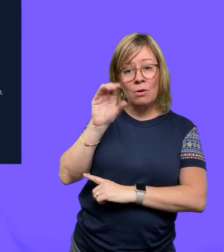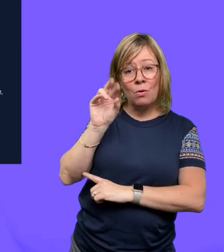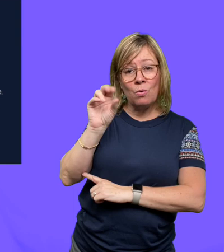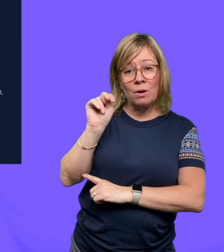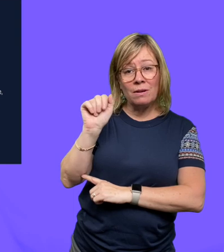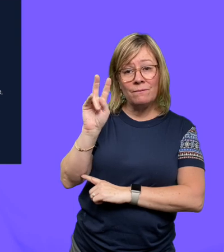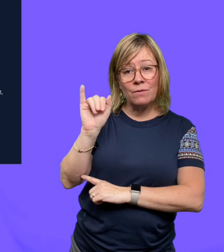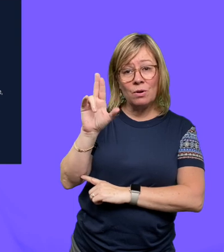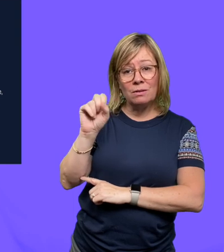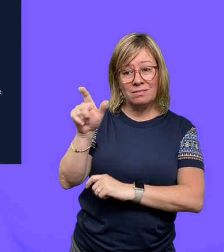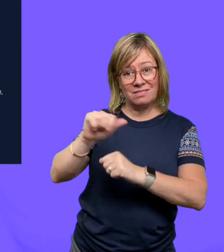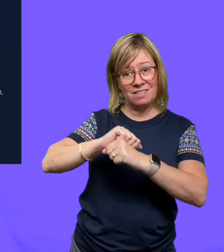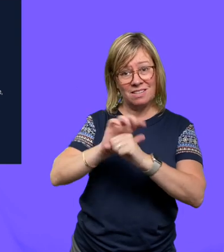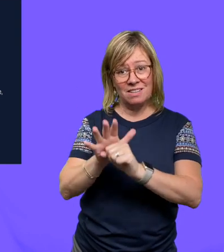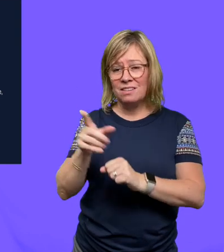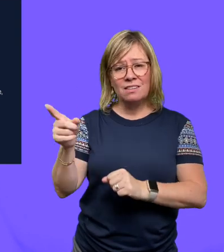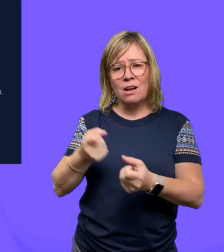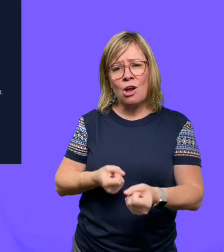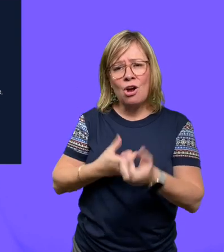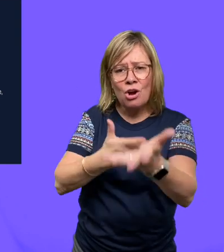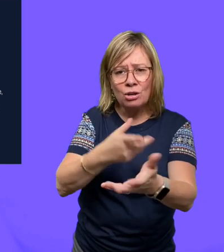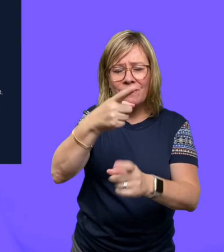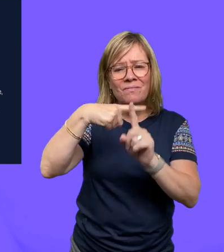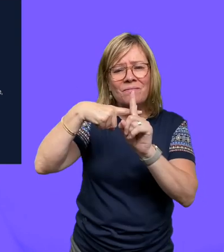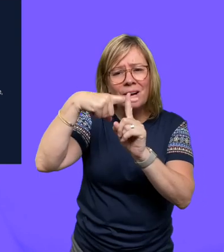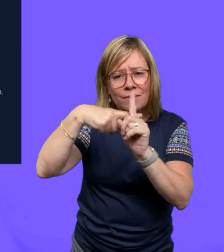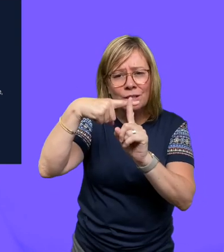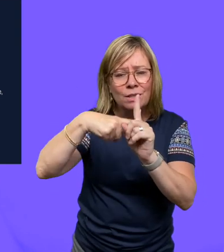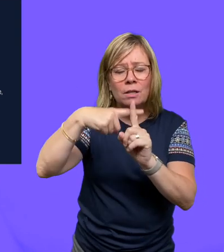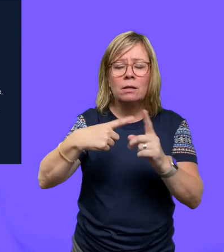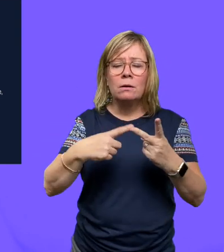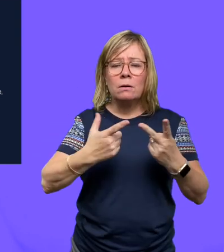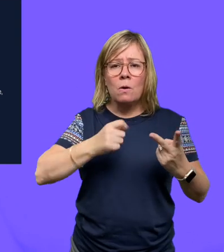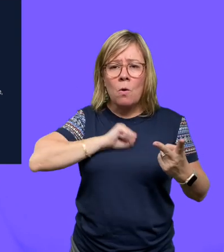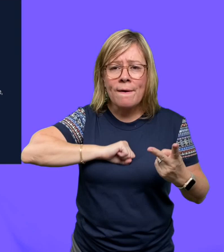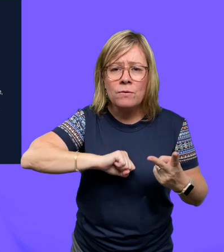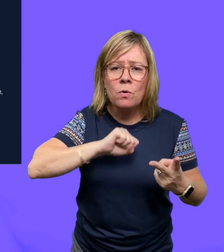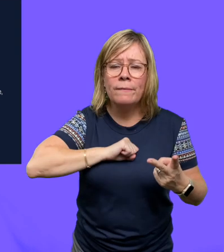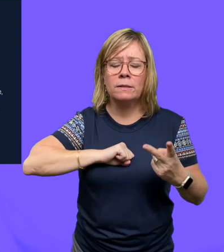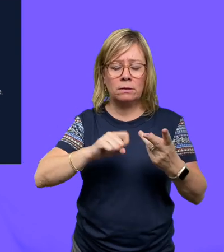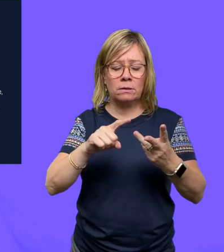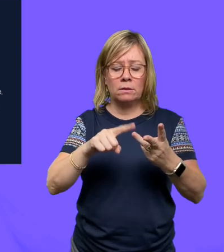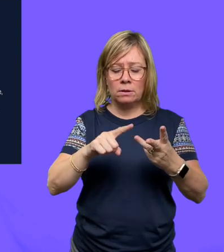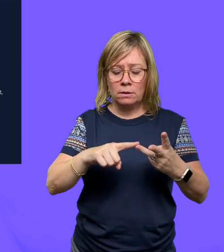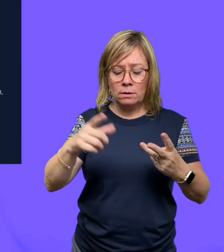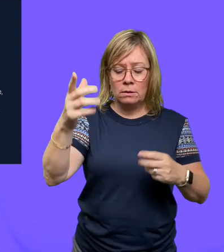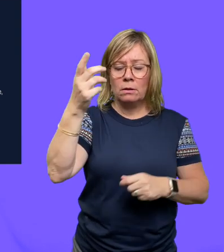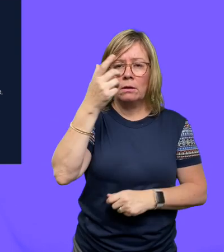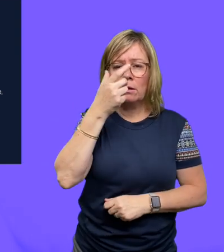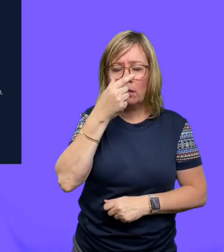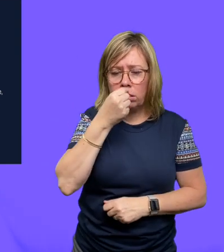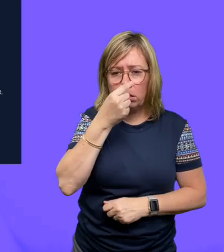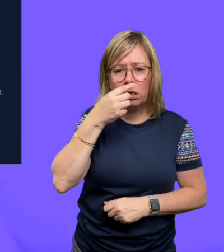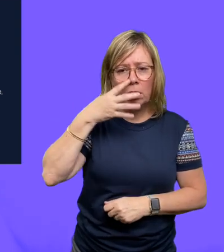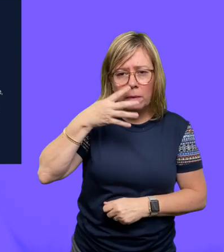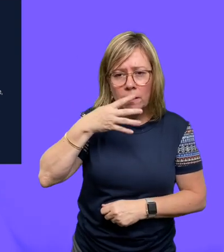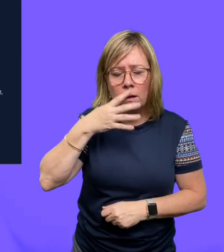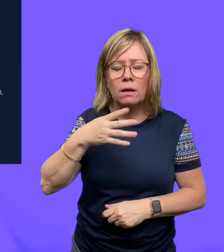The coronavirus can cause things like a fever, a cough, a stuffy or runny nose,